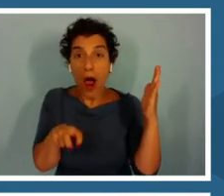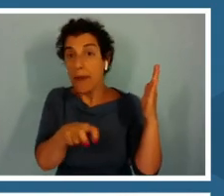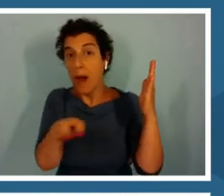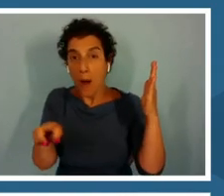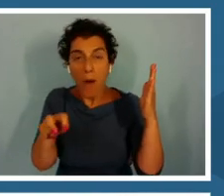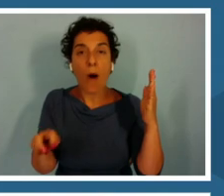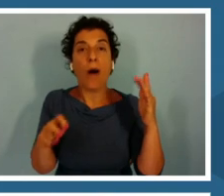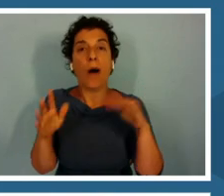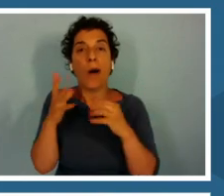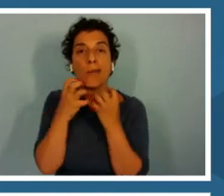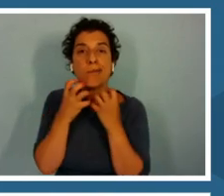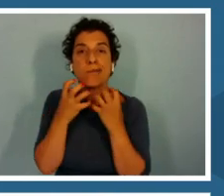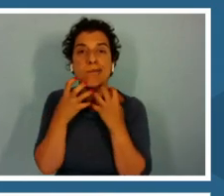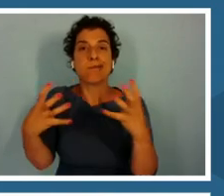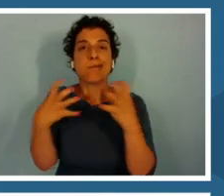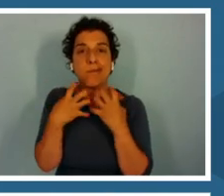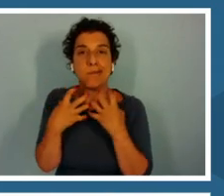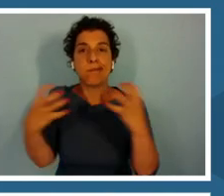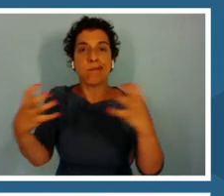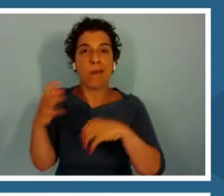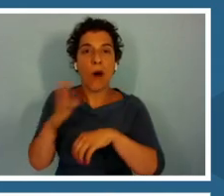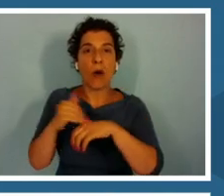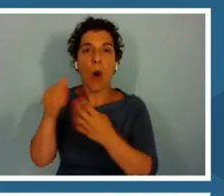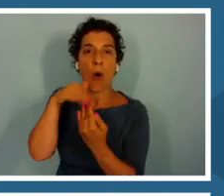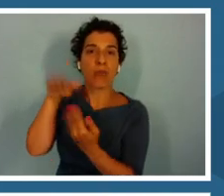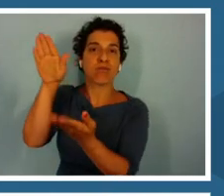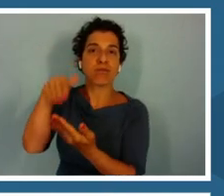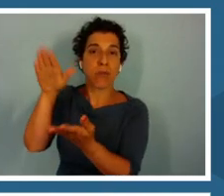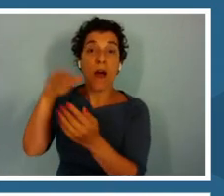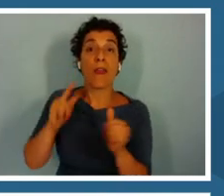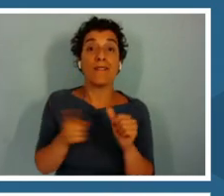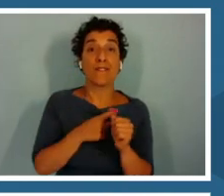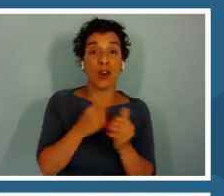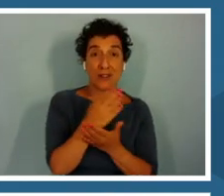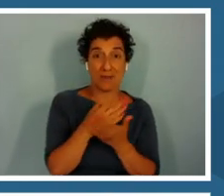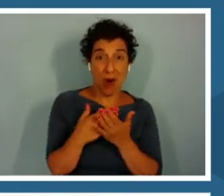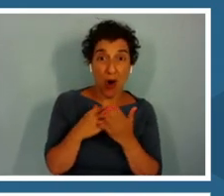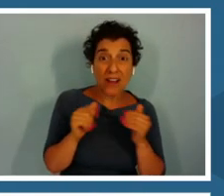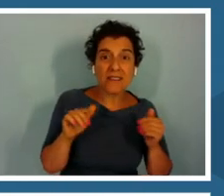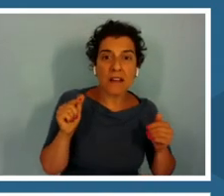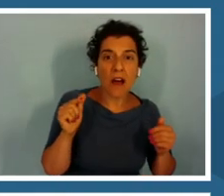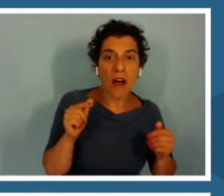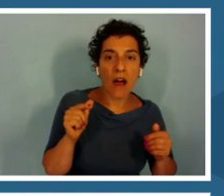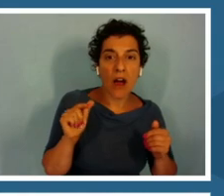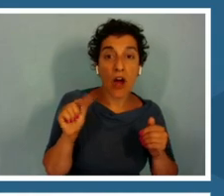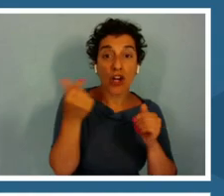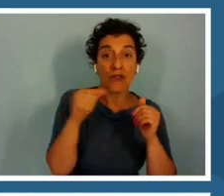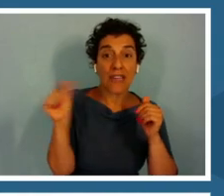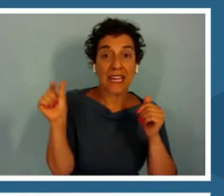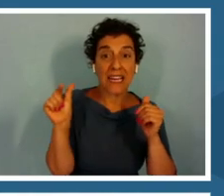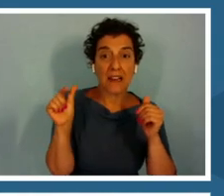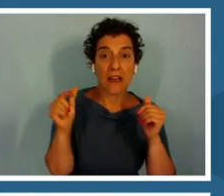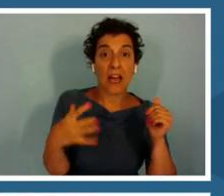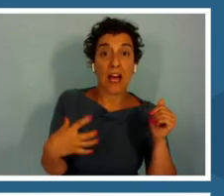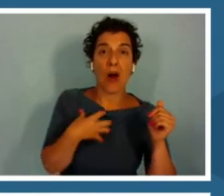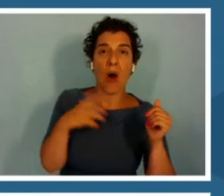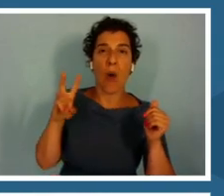The first part of the call is called wine, which is that horizontal green slide bar and you use that right arrow to use that.